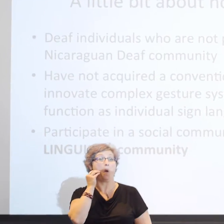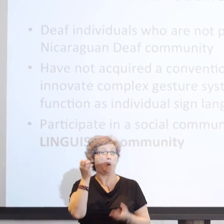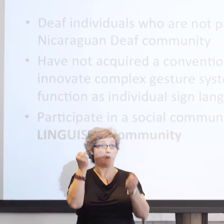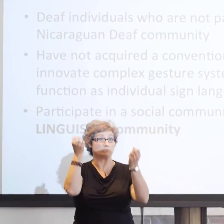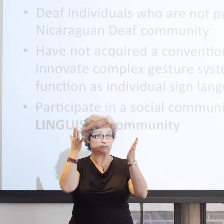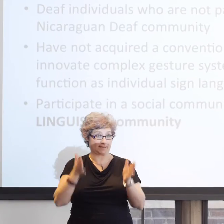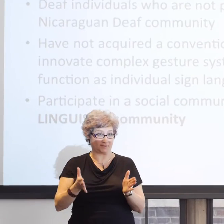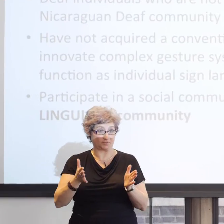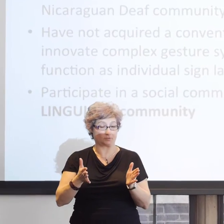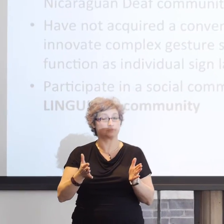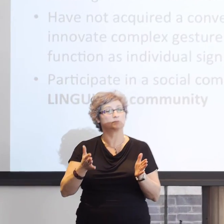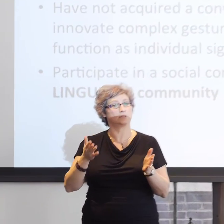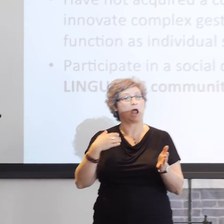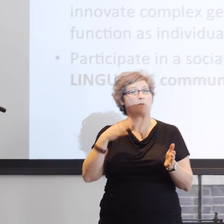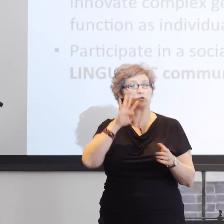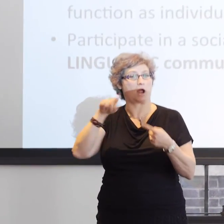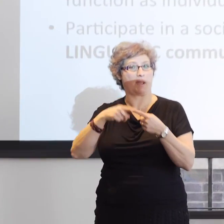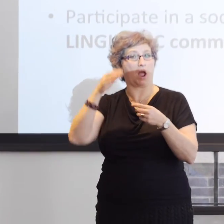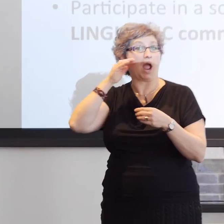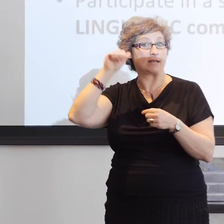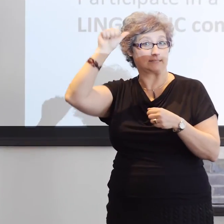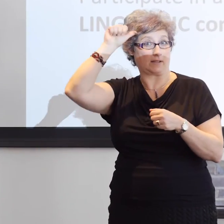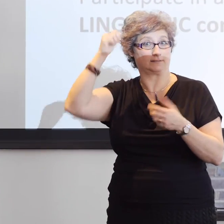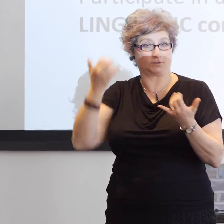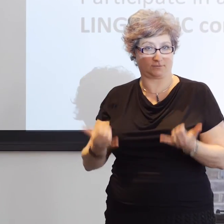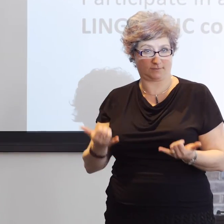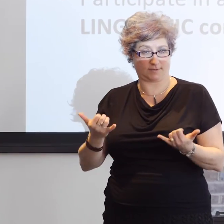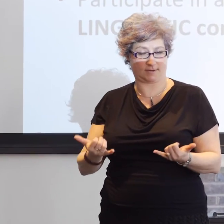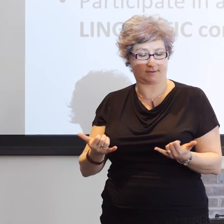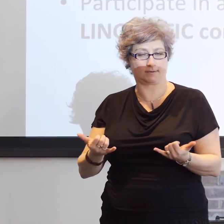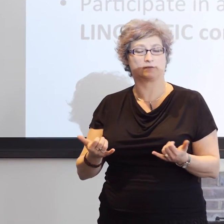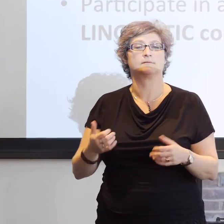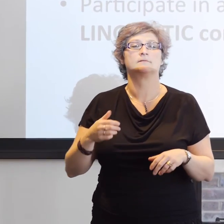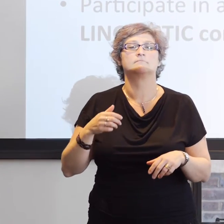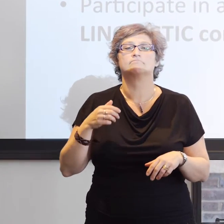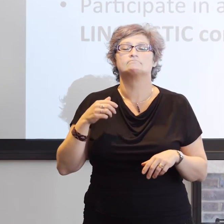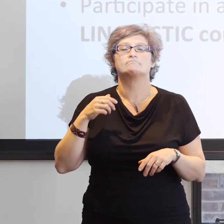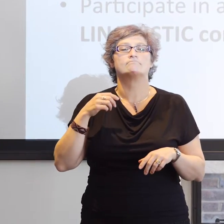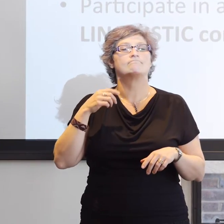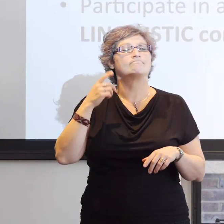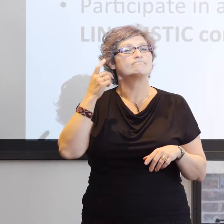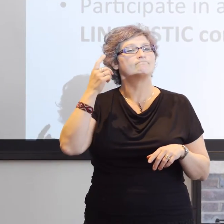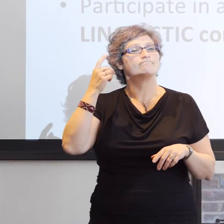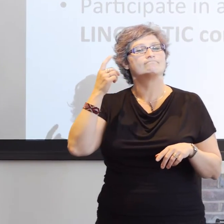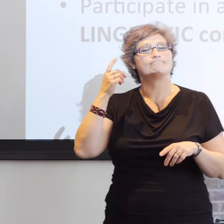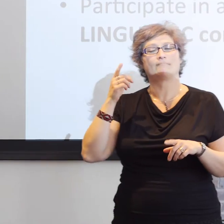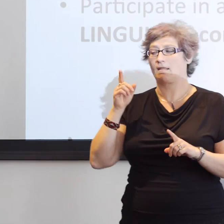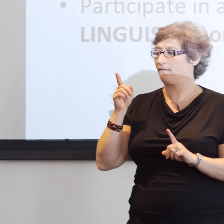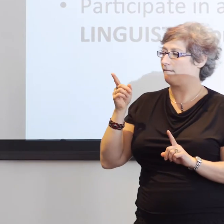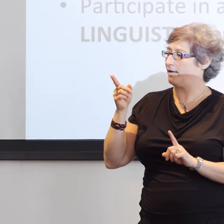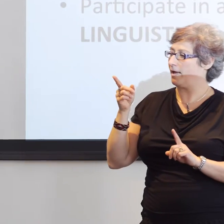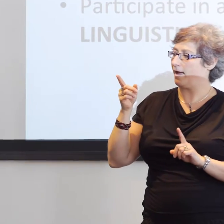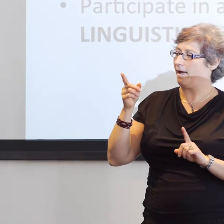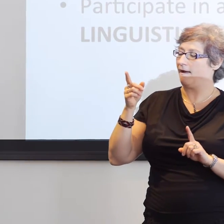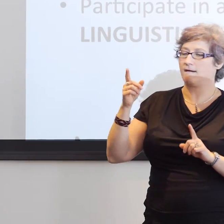who doesn't have the benefit of that linguistic community that seems so important to achieve this more mature cultural